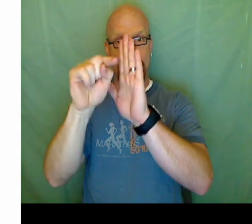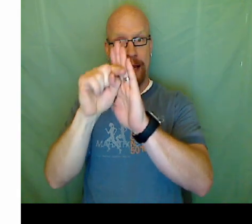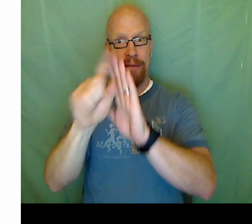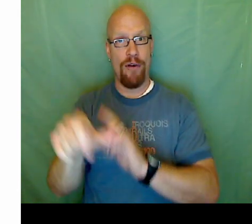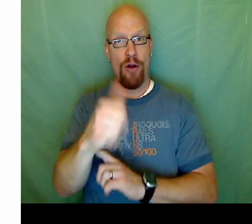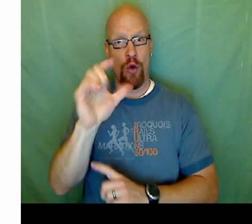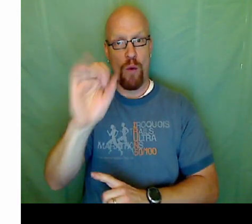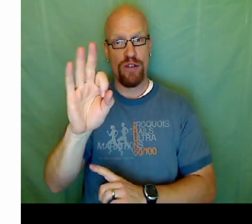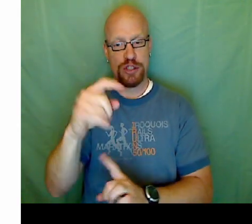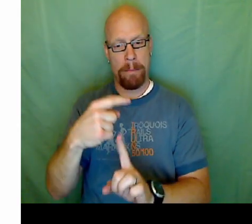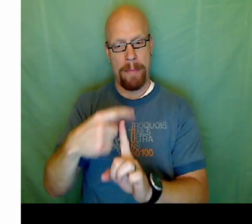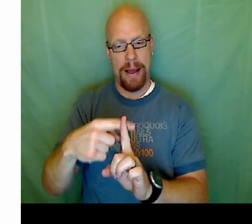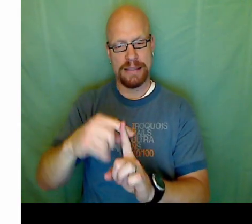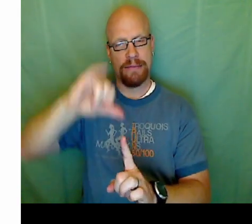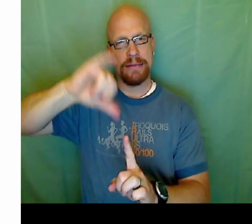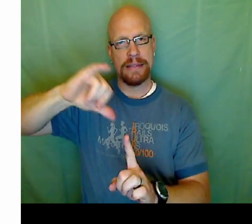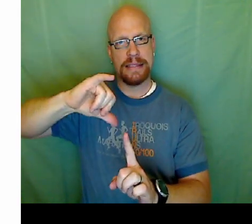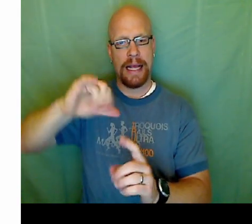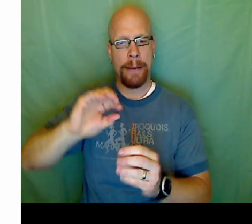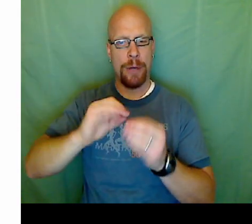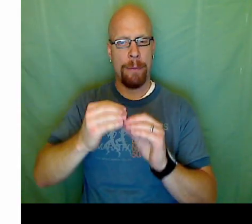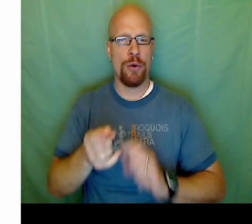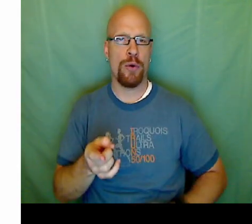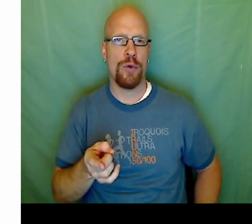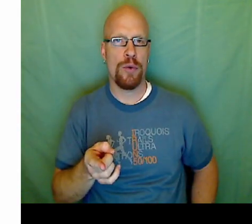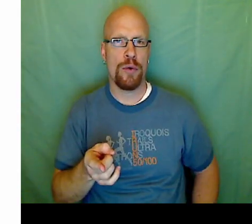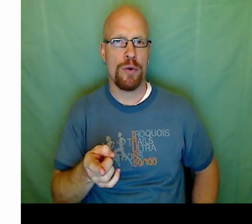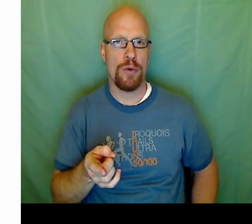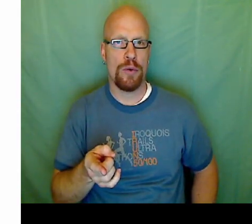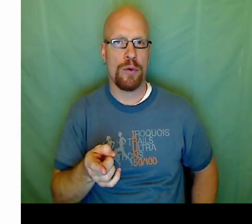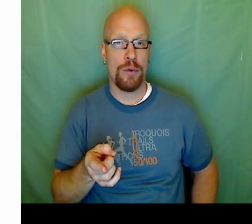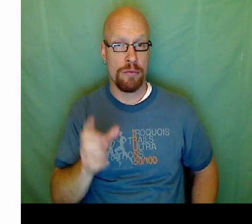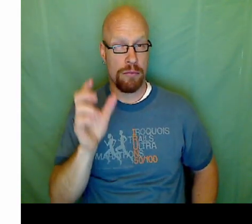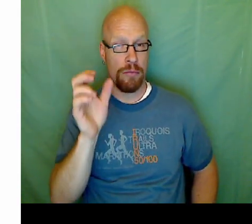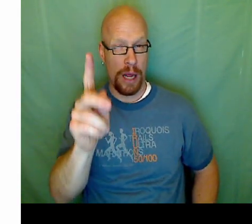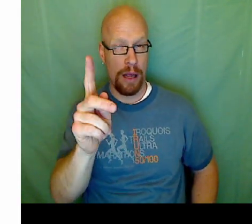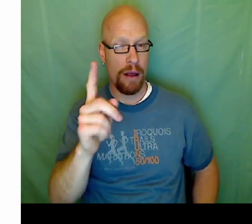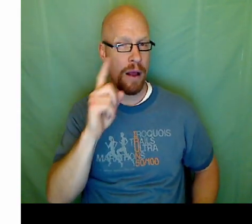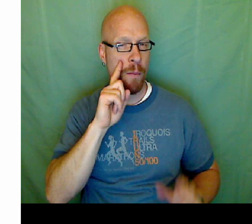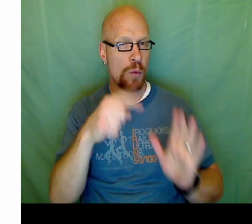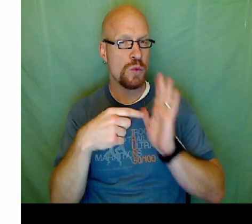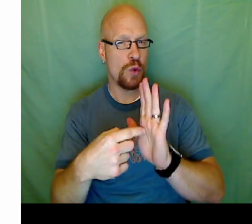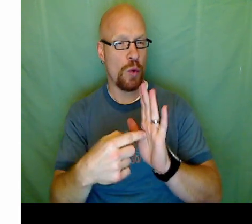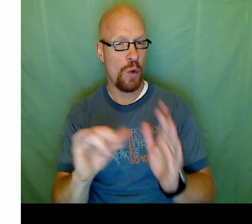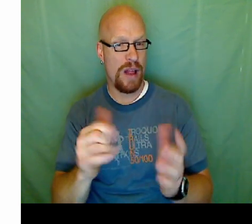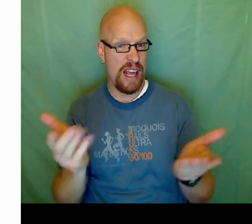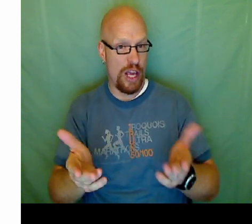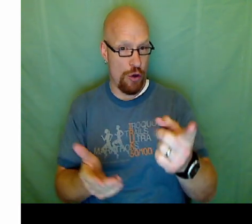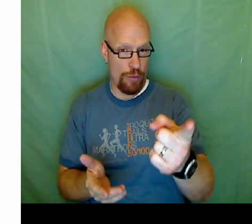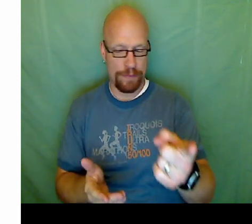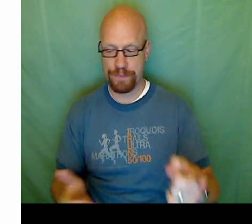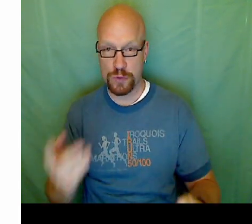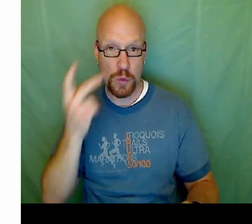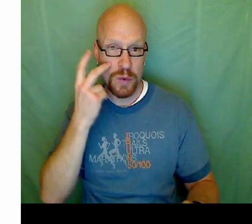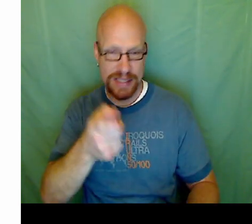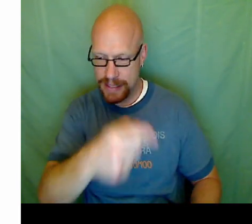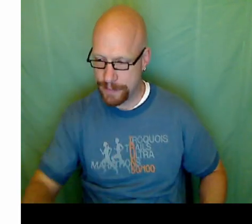That means we must have one of the coefficients or two coefficients on the variable terms either actual Y's,